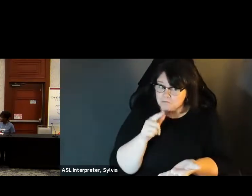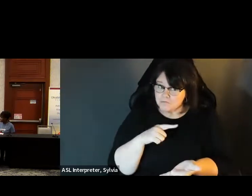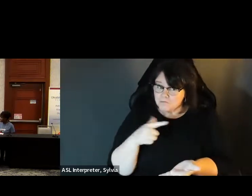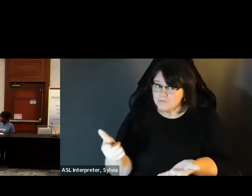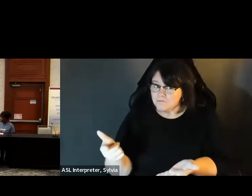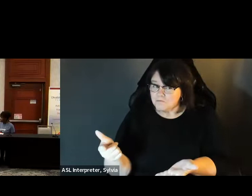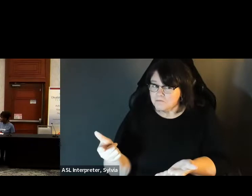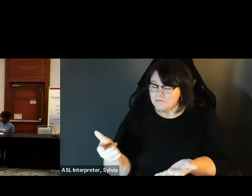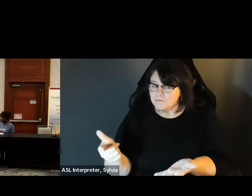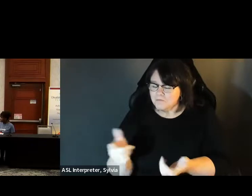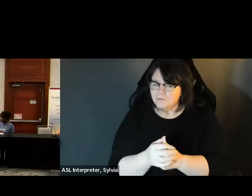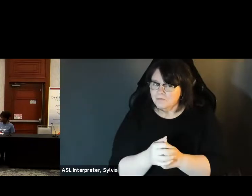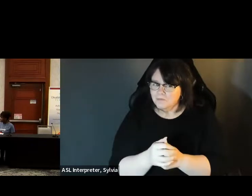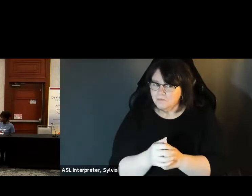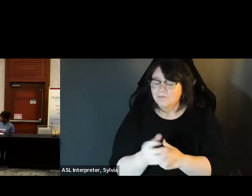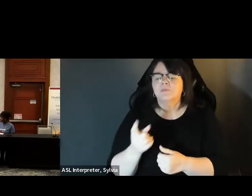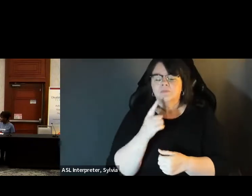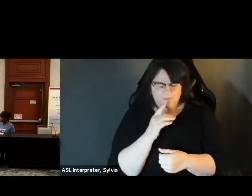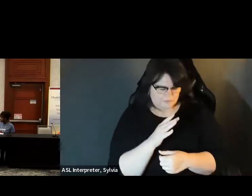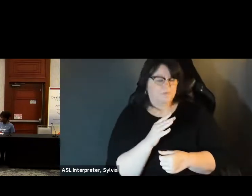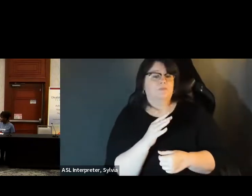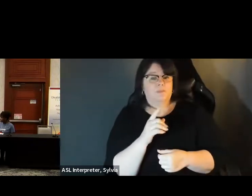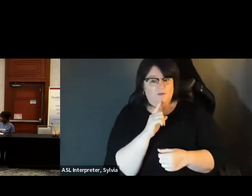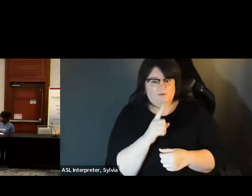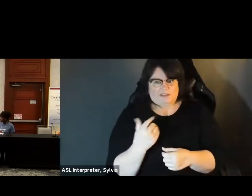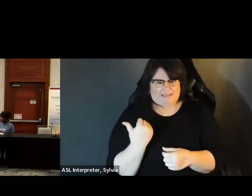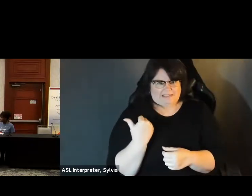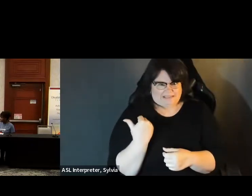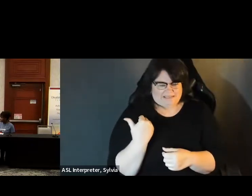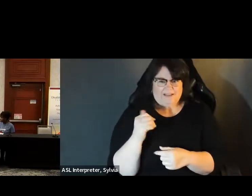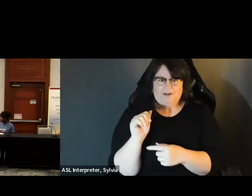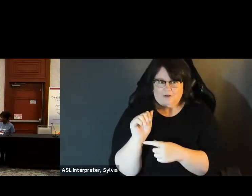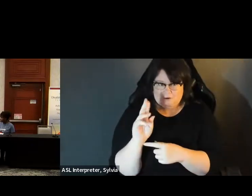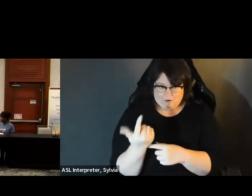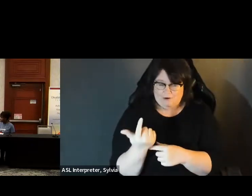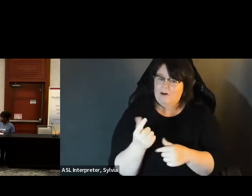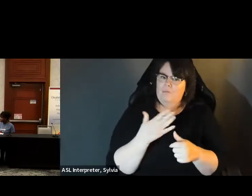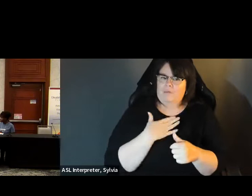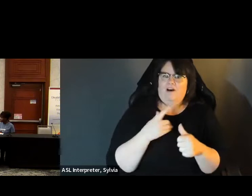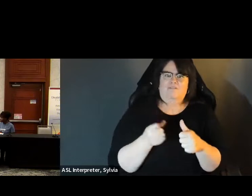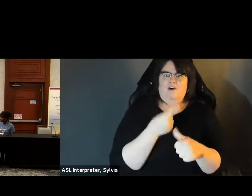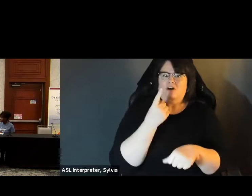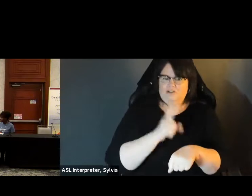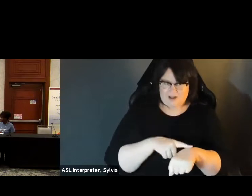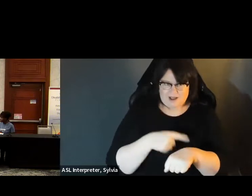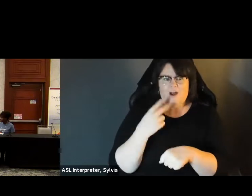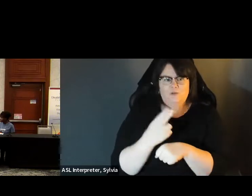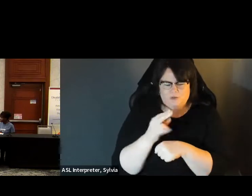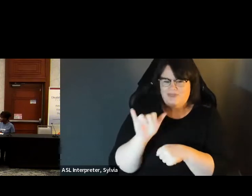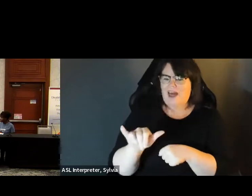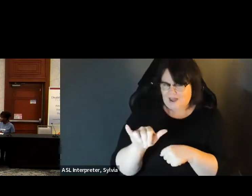So this last election is the first time was in August that I did use the accessible vote by mail.